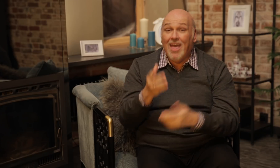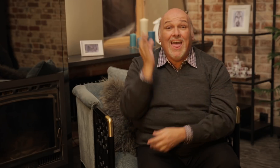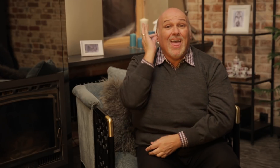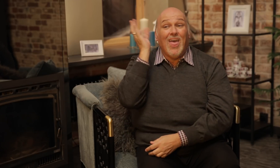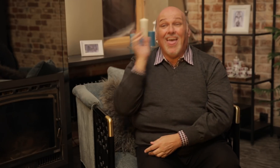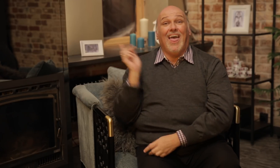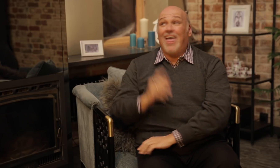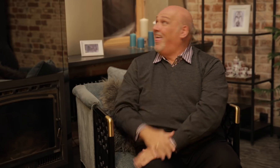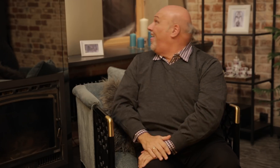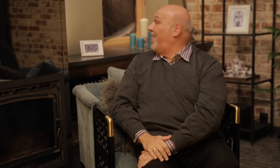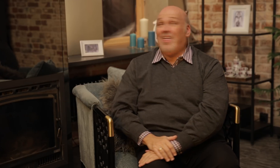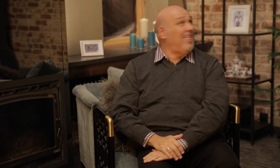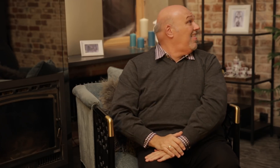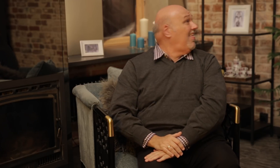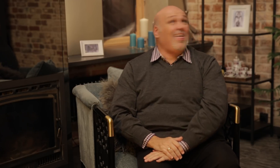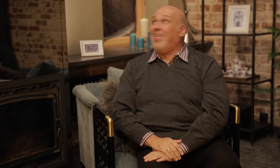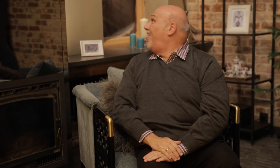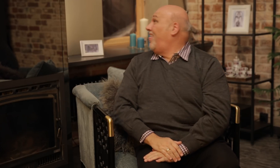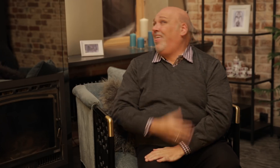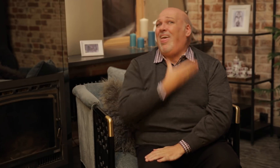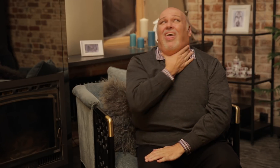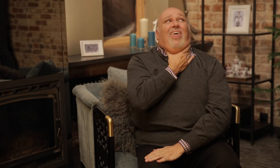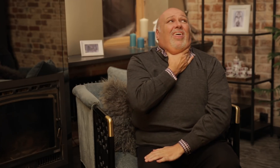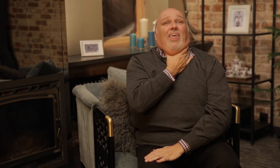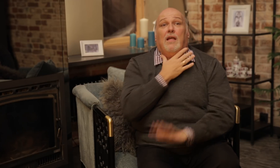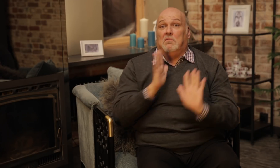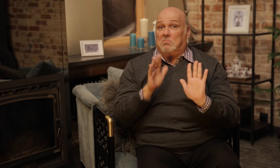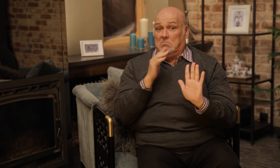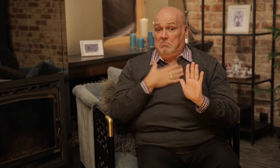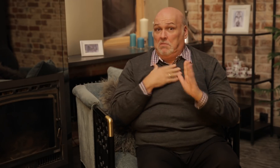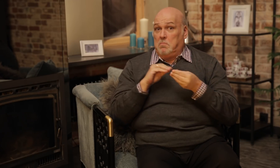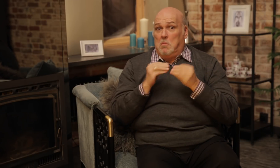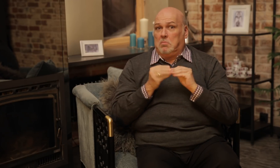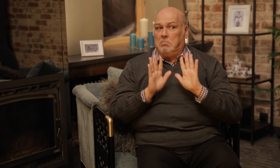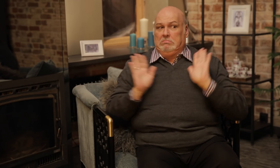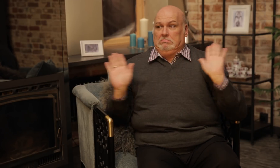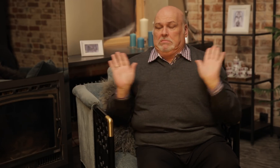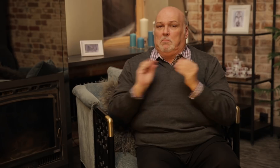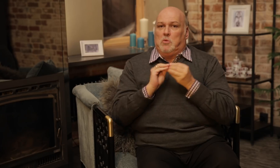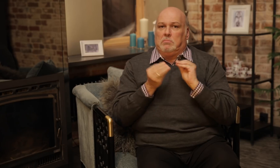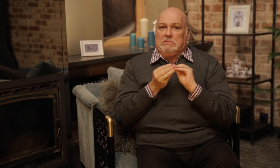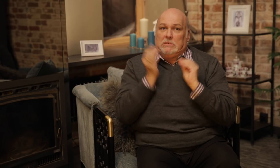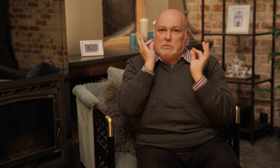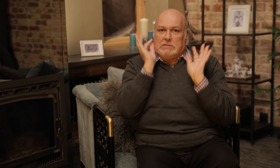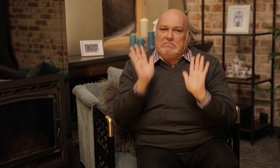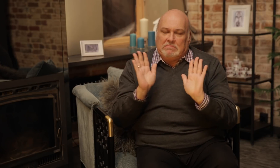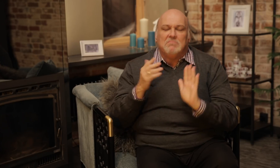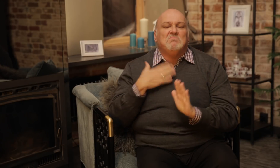If hearing people strain their necks looking left and right, that's not our problem.